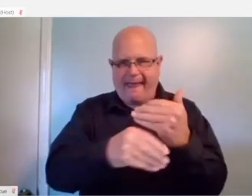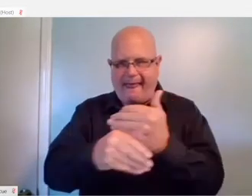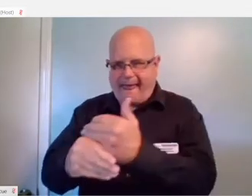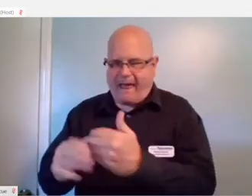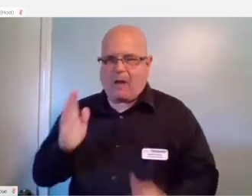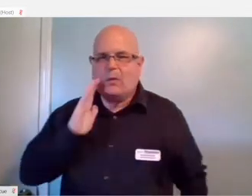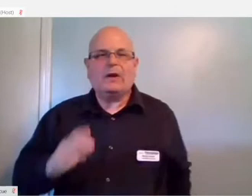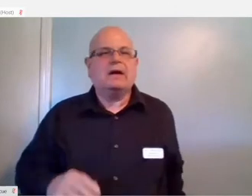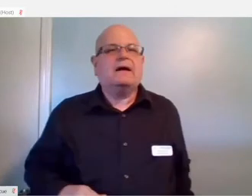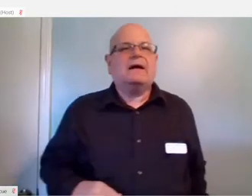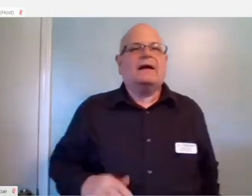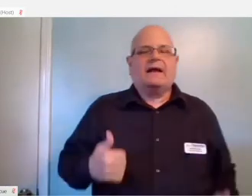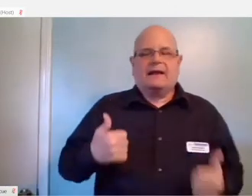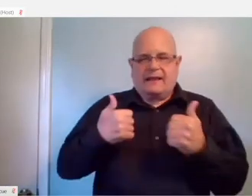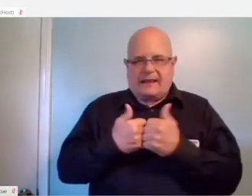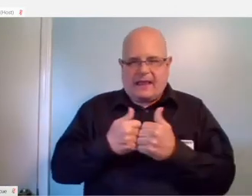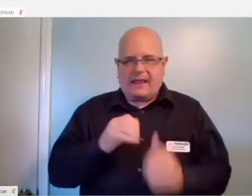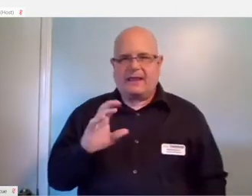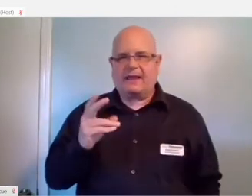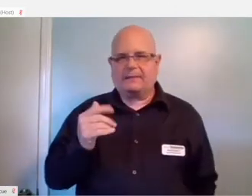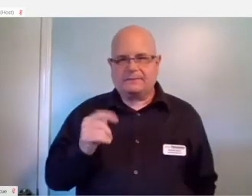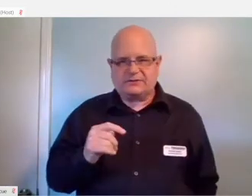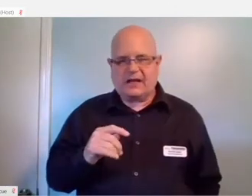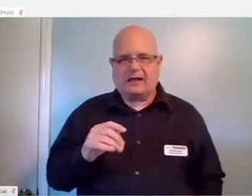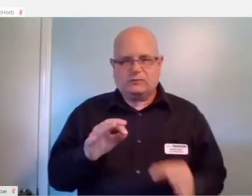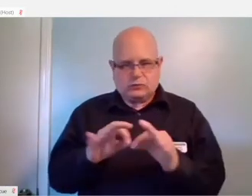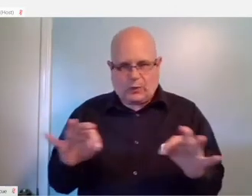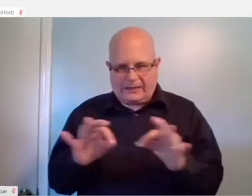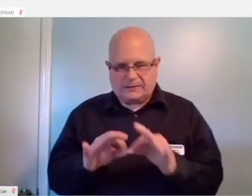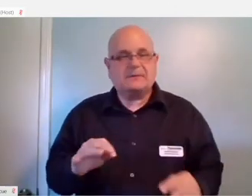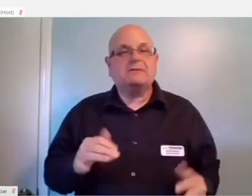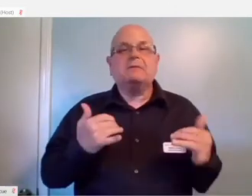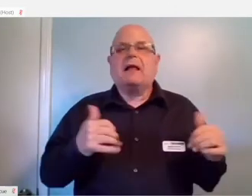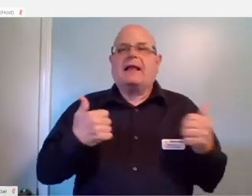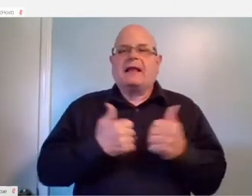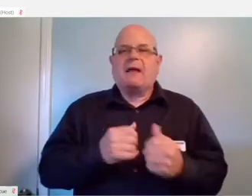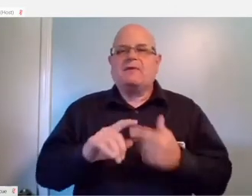Game chat transcription is a feature where if you're playing a game with your buddies,